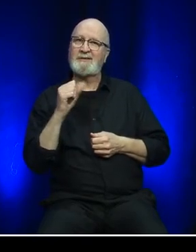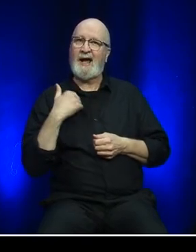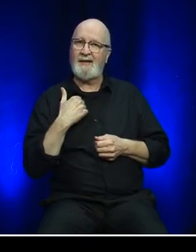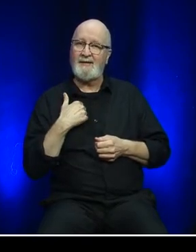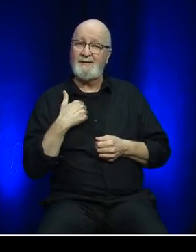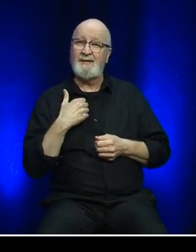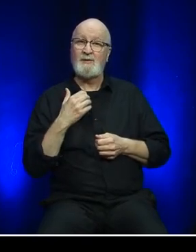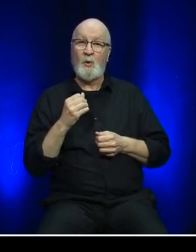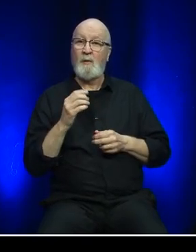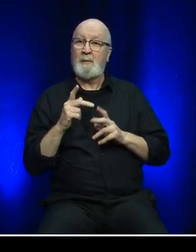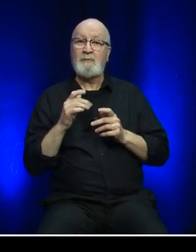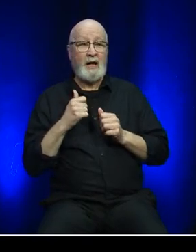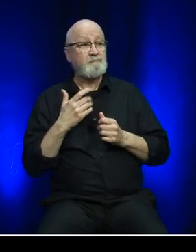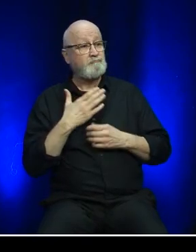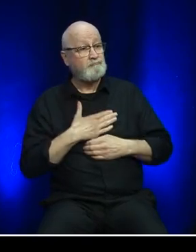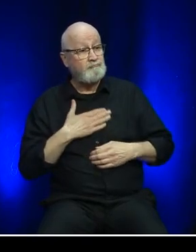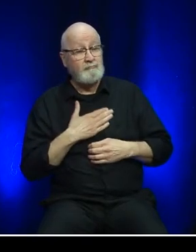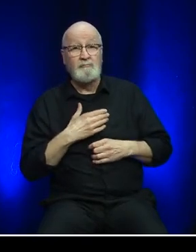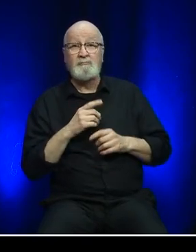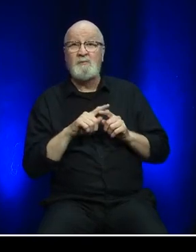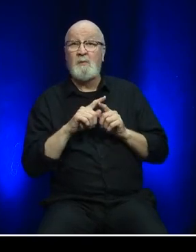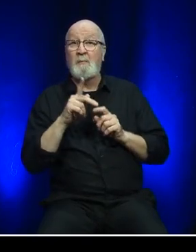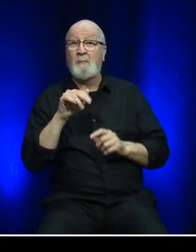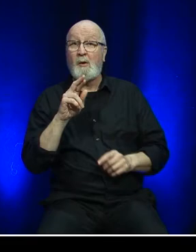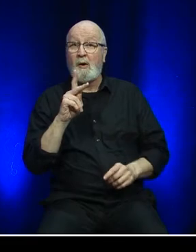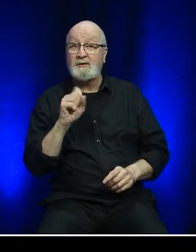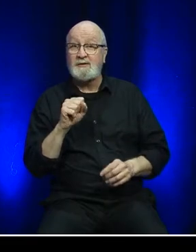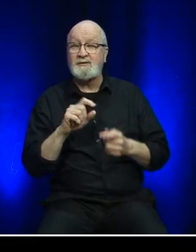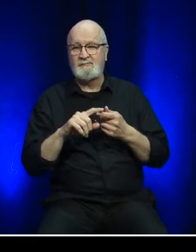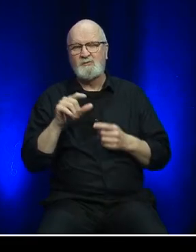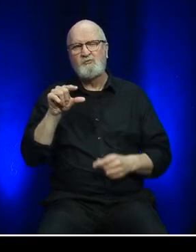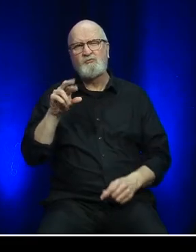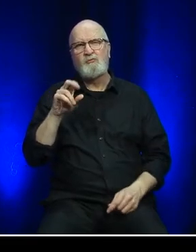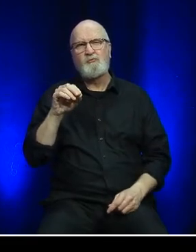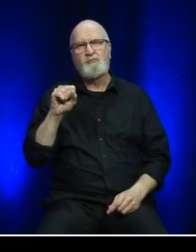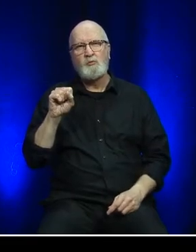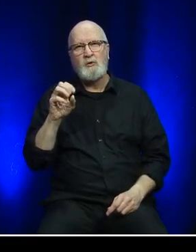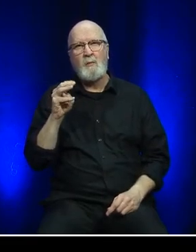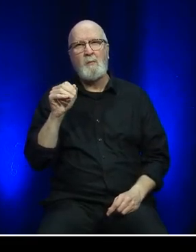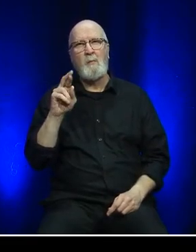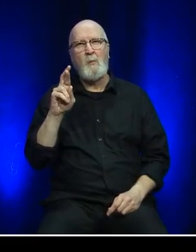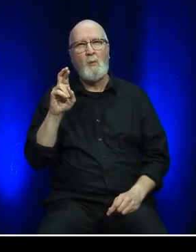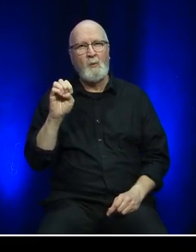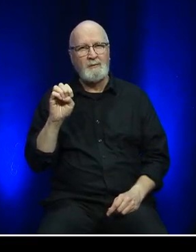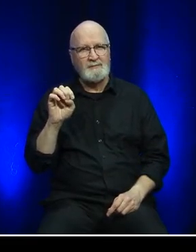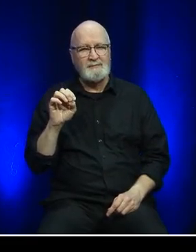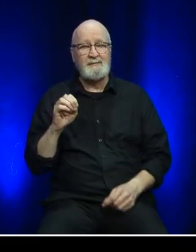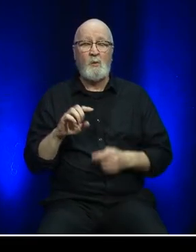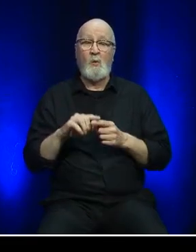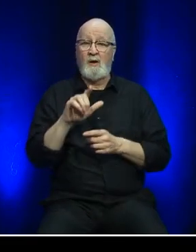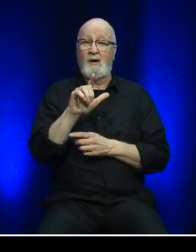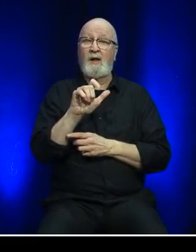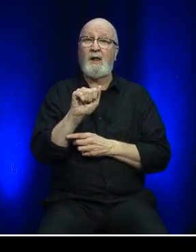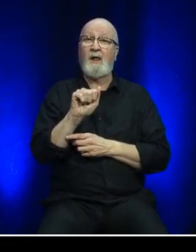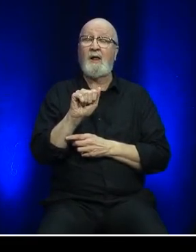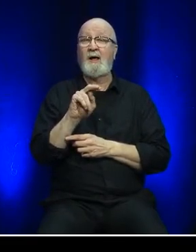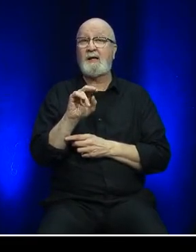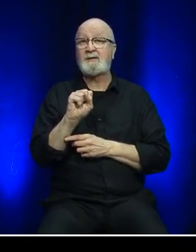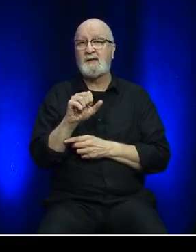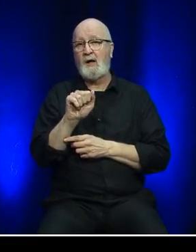natural attractions at Gros Morne National Park, and the National Historic Sites of L’Anse aux Meadows and Red Bay.